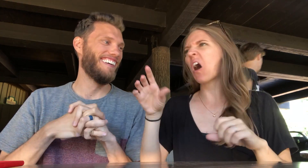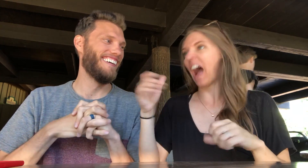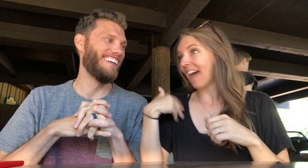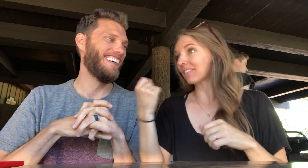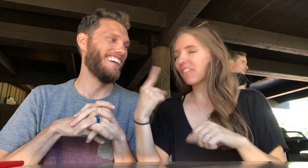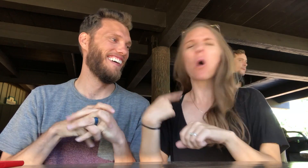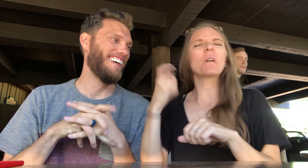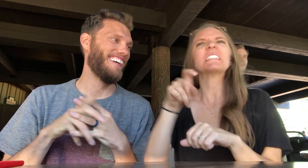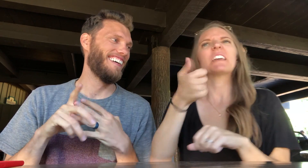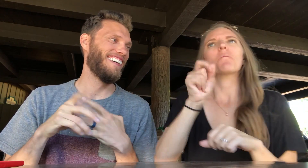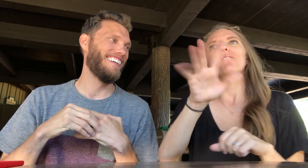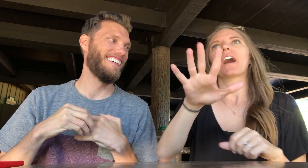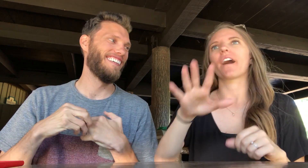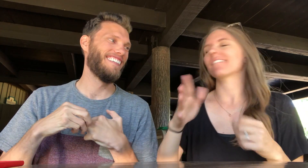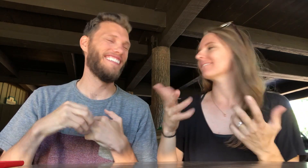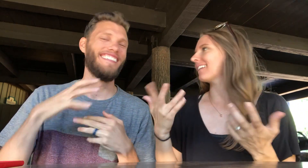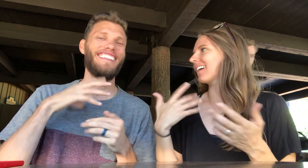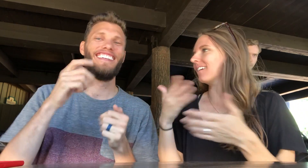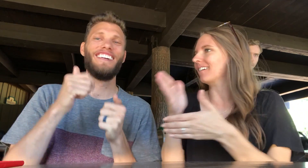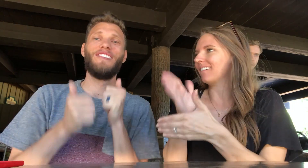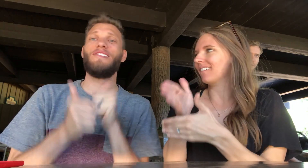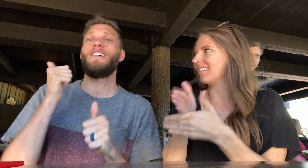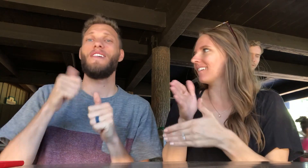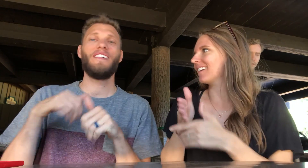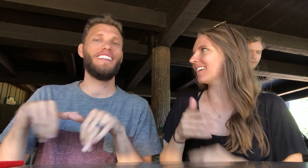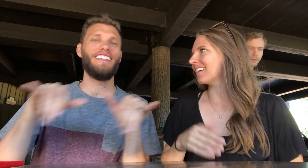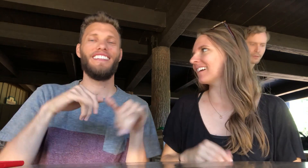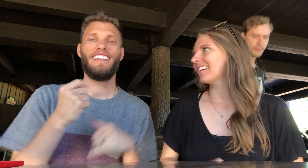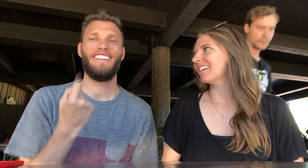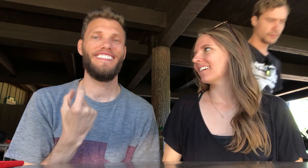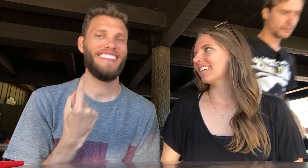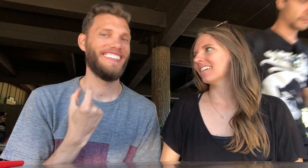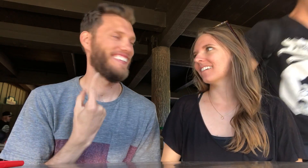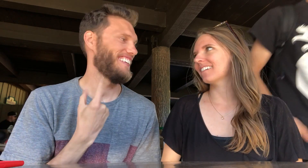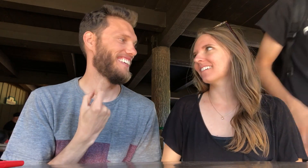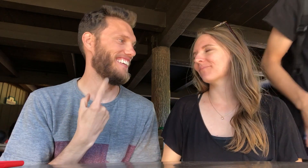Then I'll find an 11 and you'll say wait no, I need a 10.5! Most of my shoes are 11.